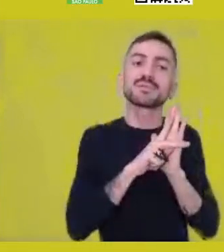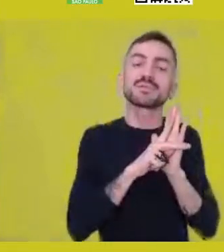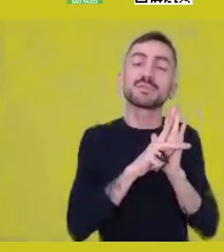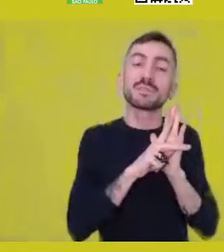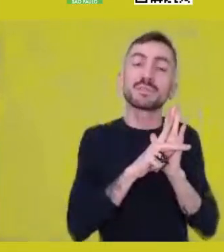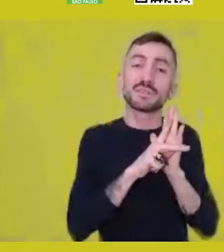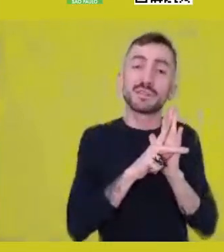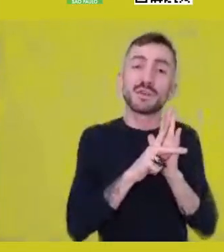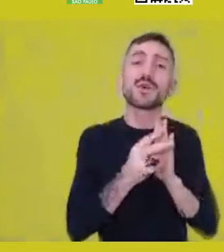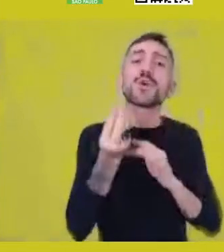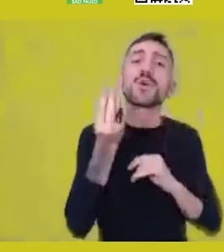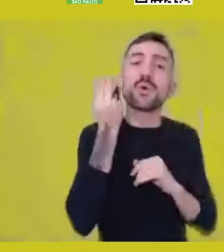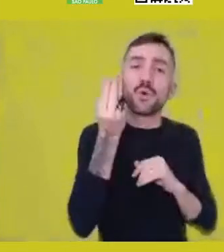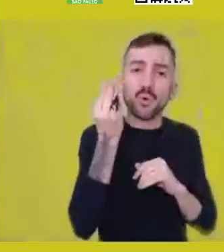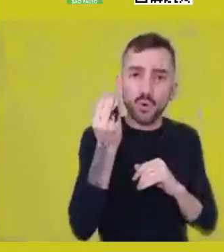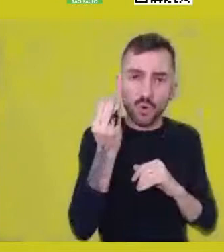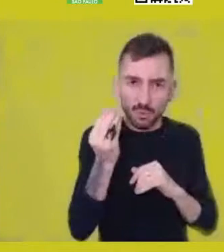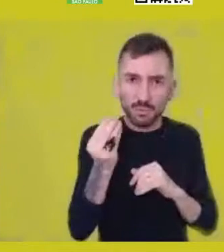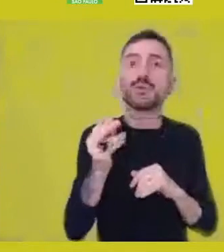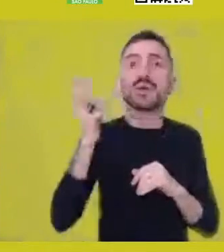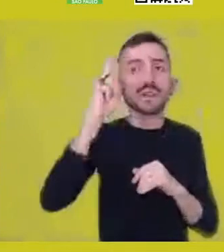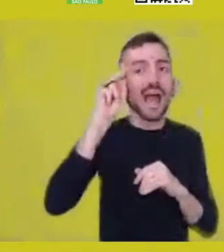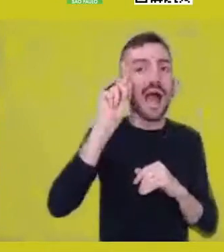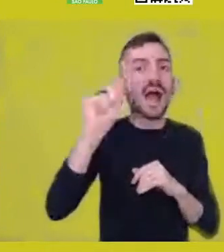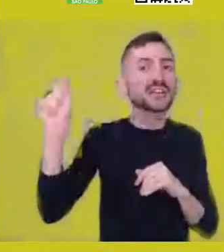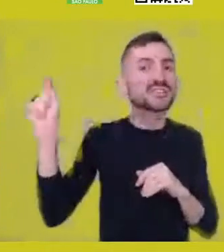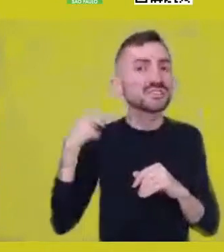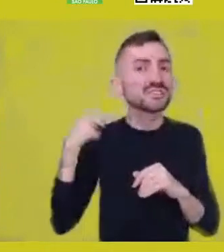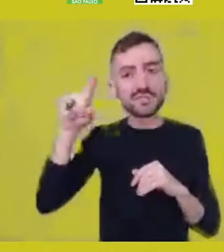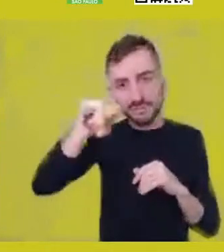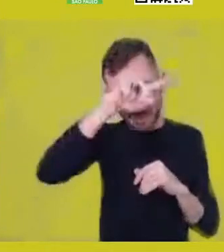of narratives, of behavior, because our body is a body-territory,